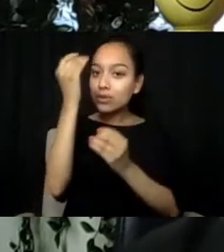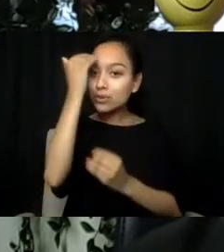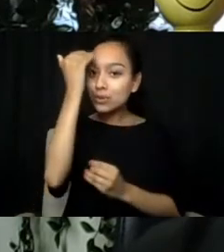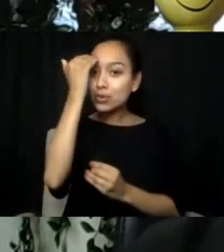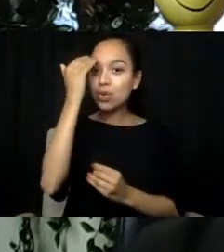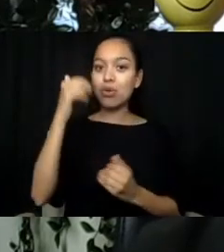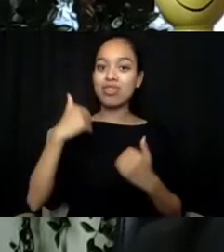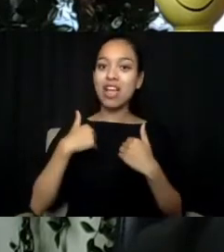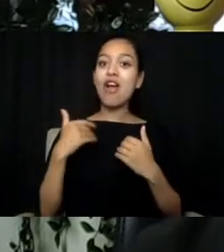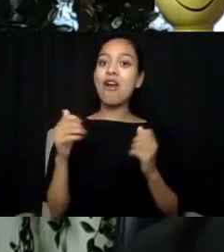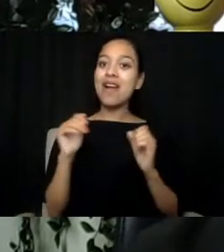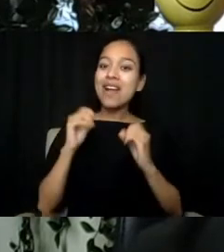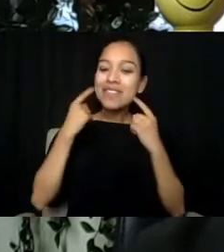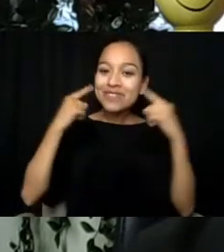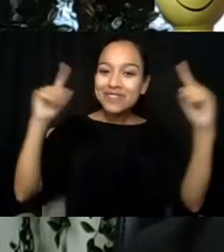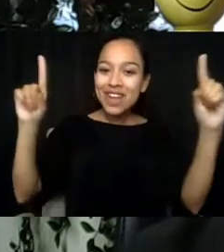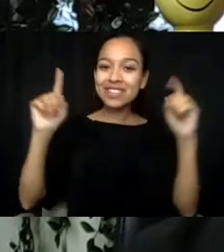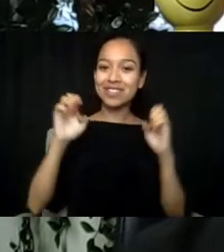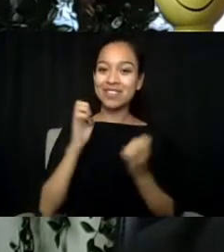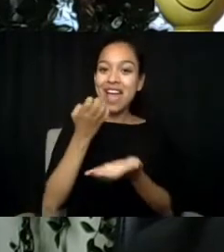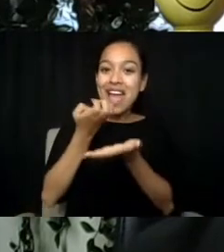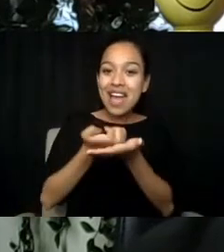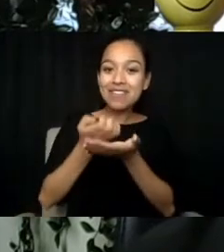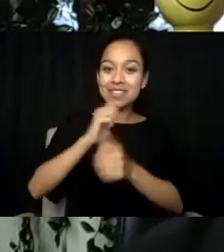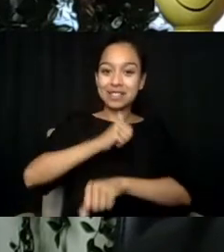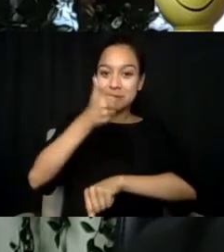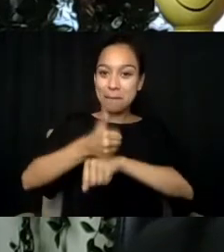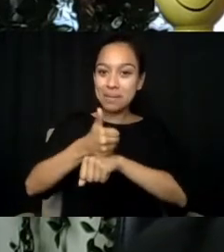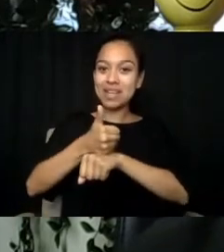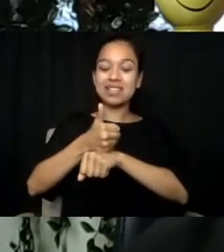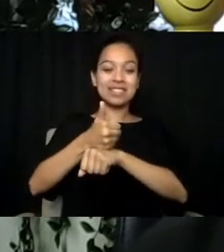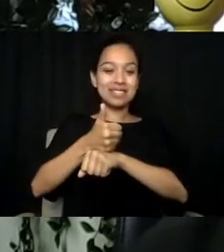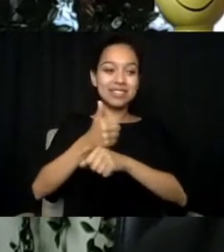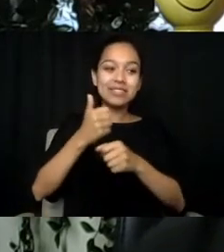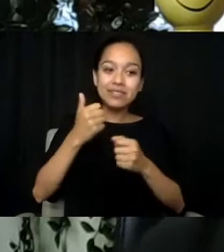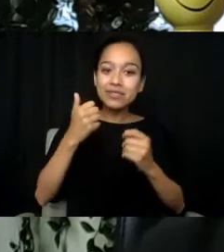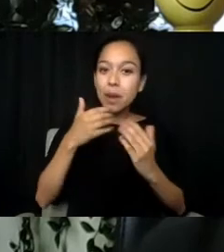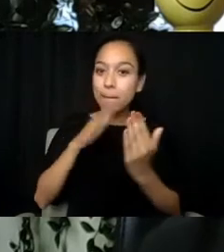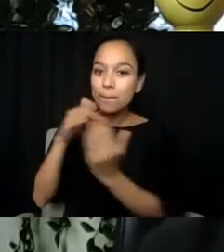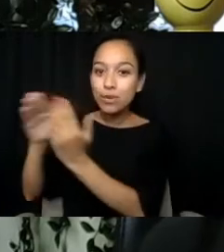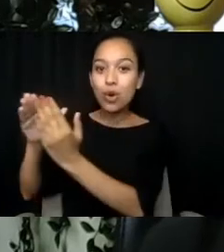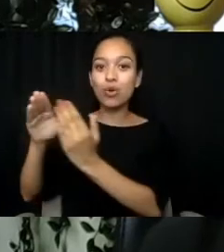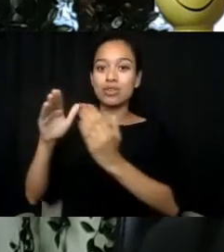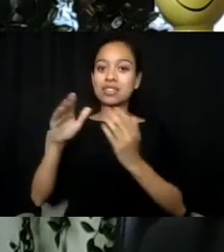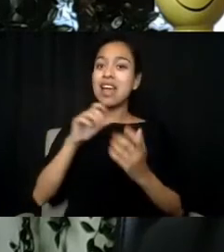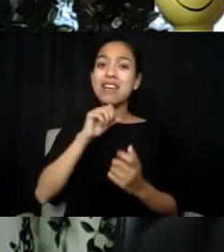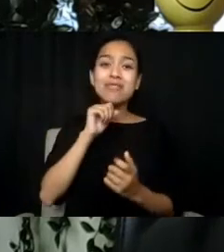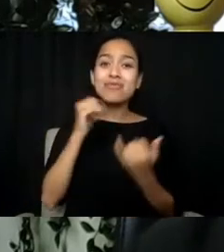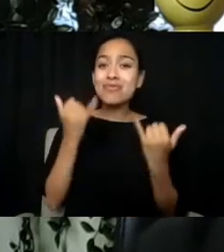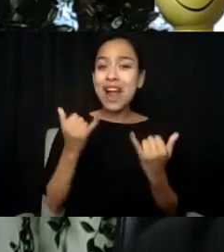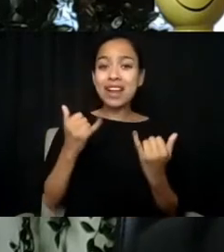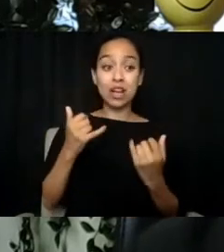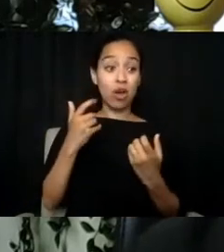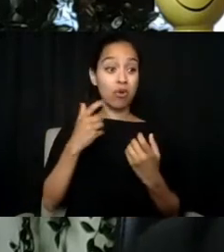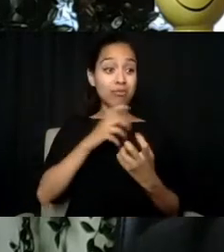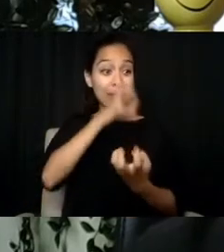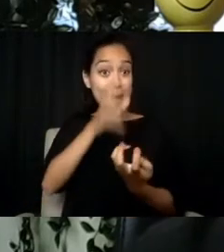Not all of them are culturally informed and are adapted to the communities that they are serving, so we really need to be mindful of that,